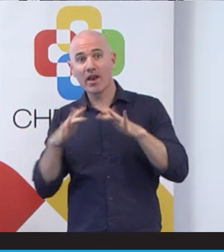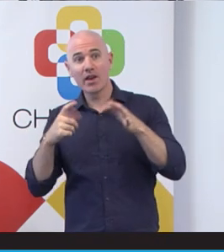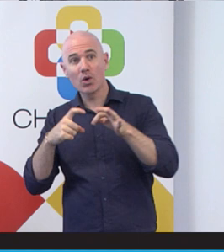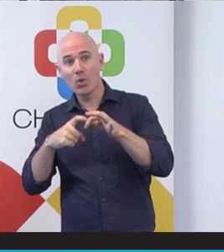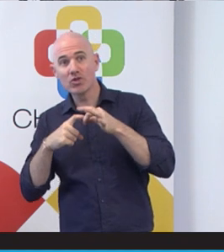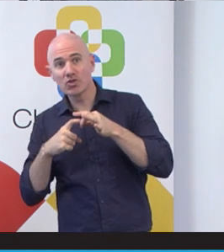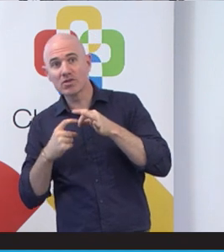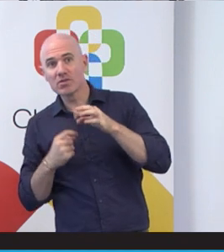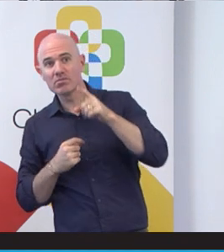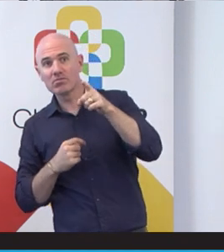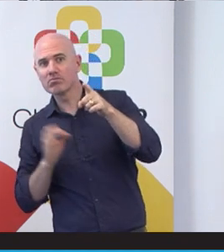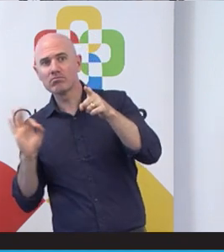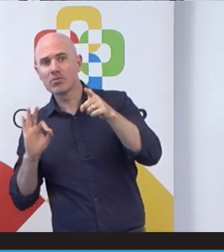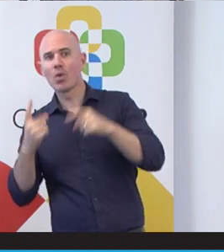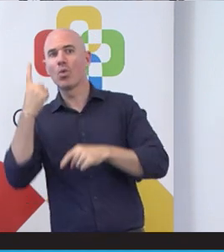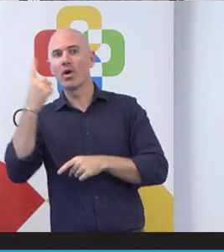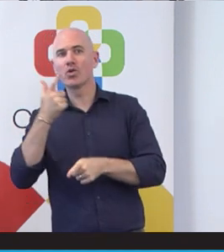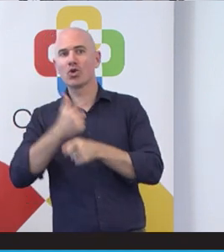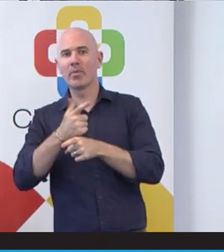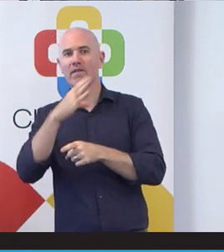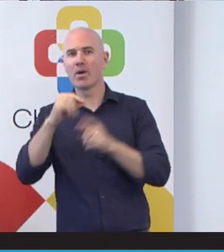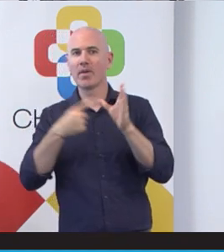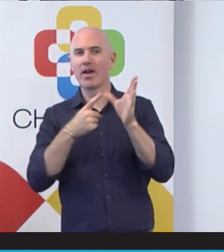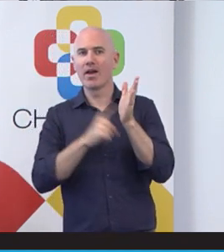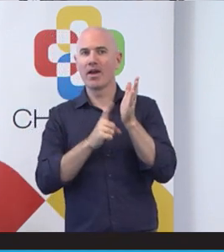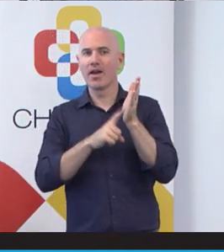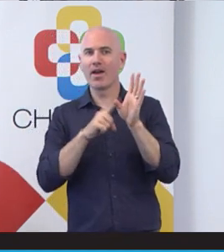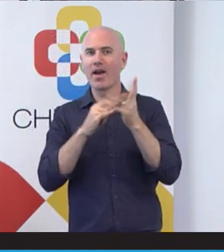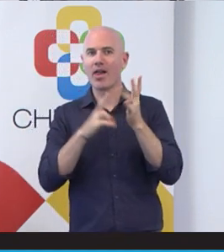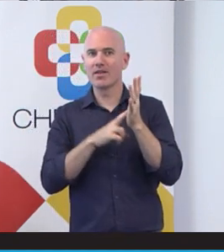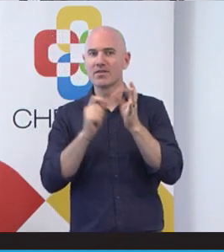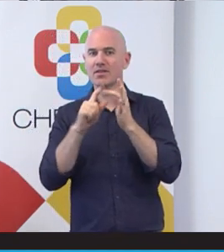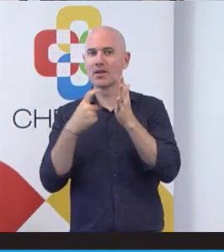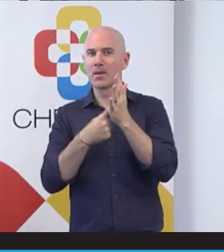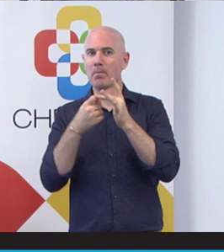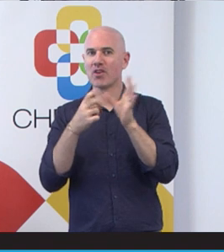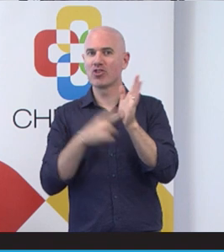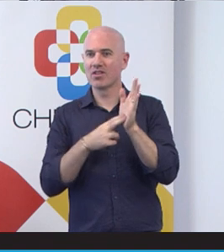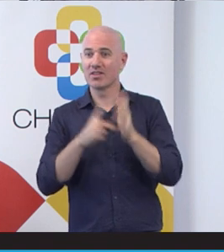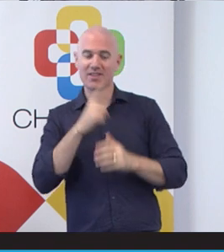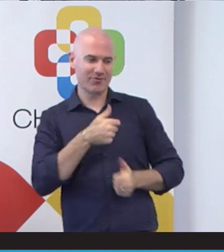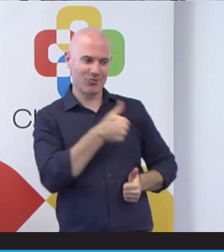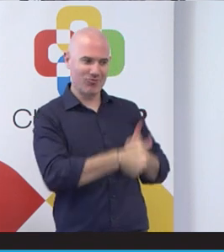No, no questions. One comment from Alison. Very good. Congratulations, Mandy. Great to see you. You know.